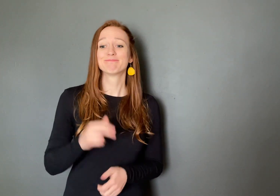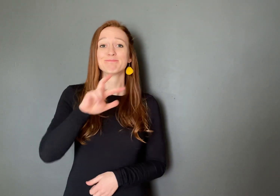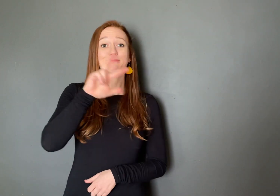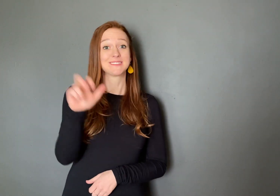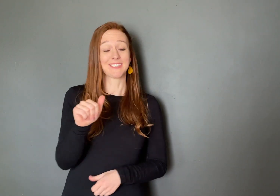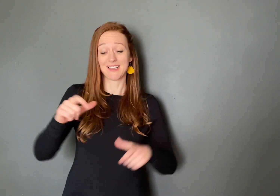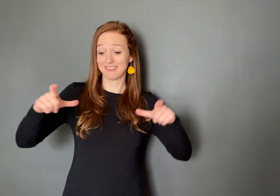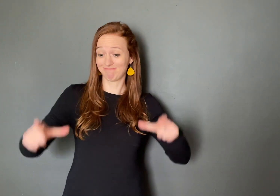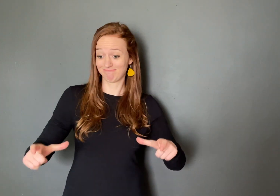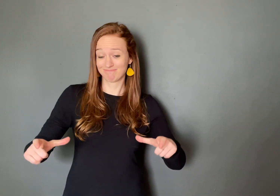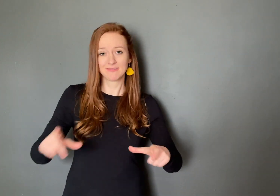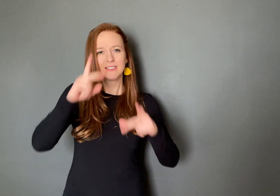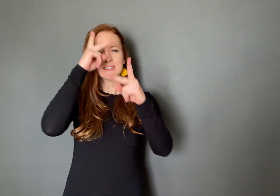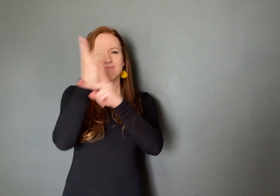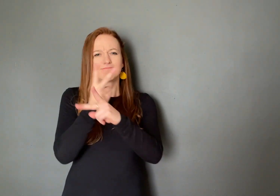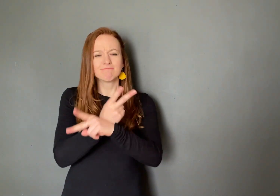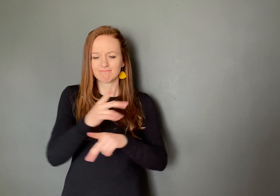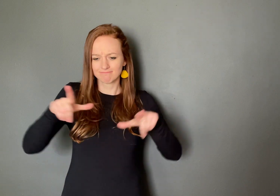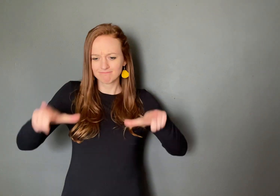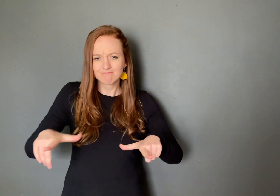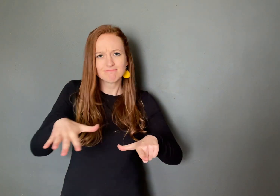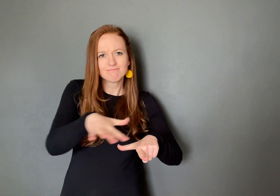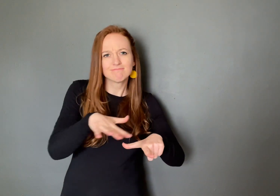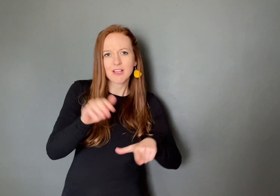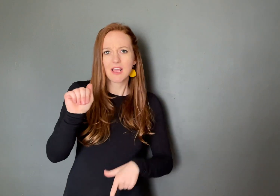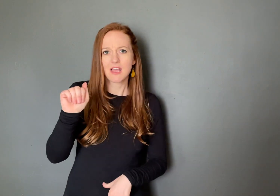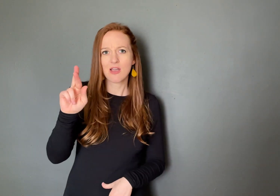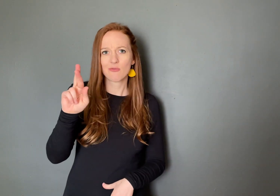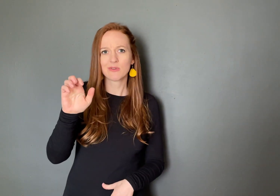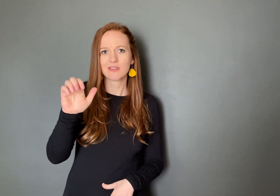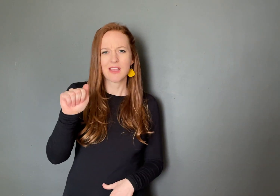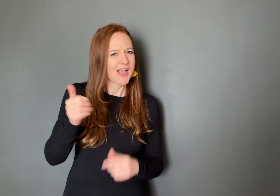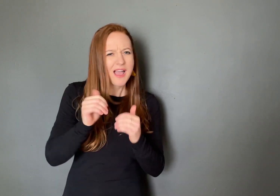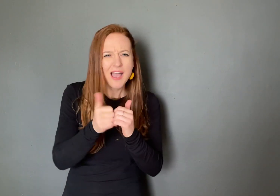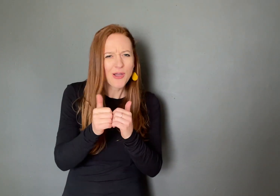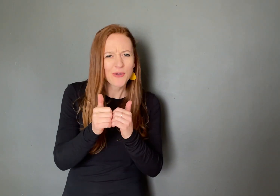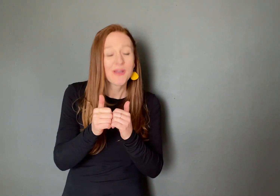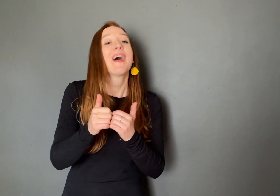To find the area of the pizzas,